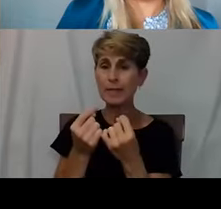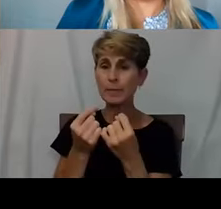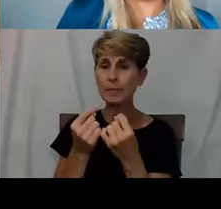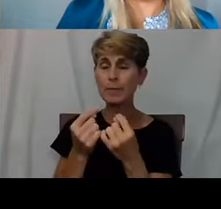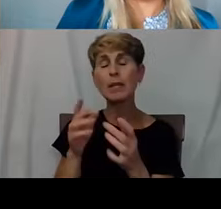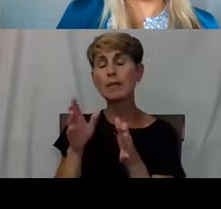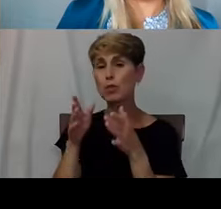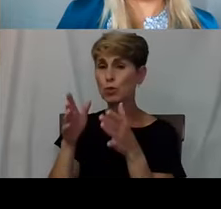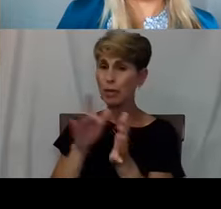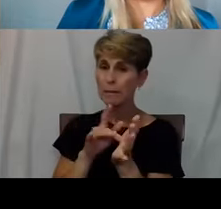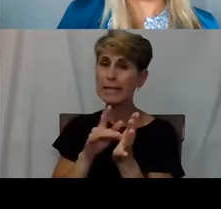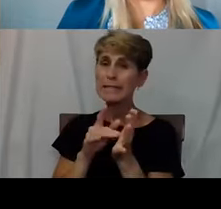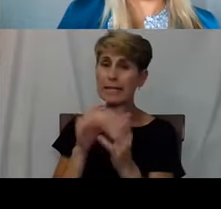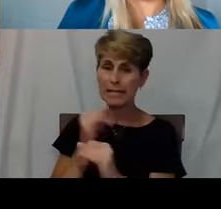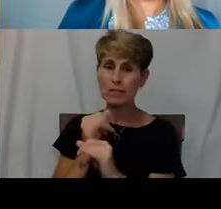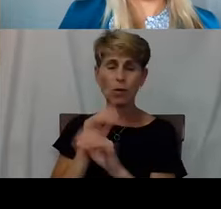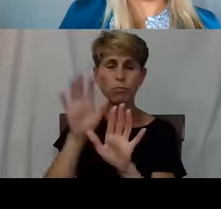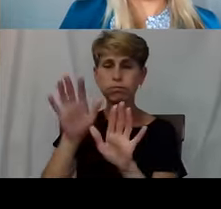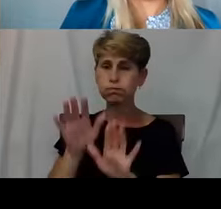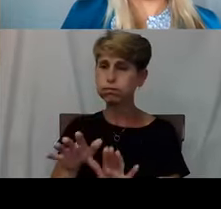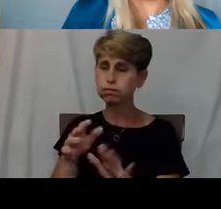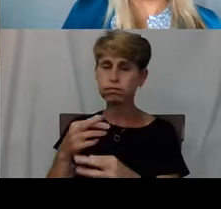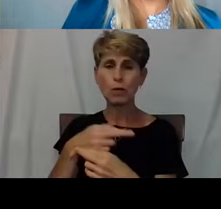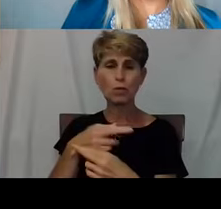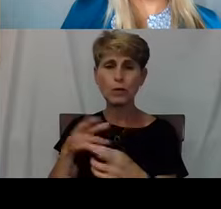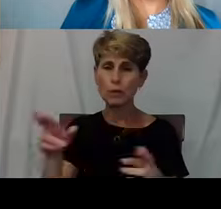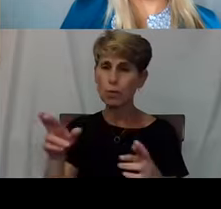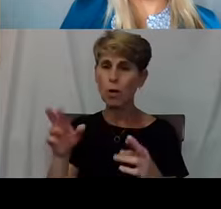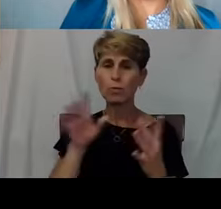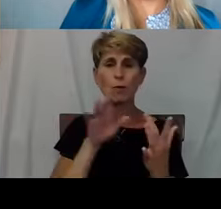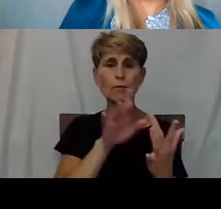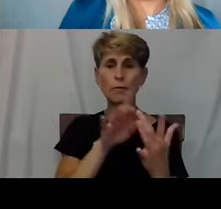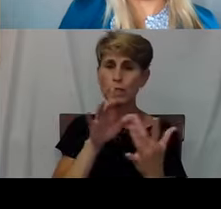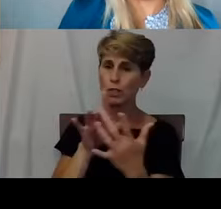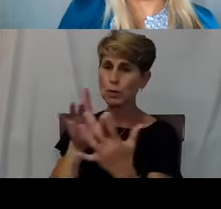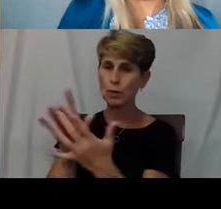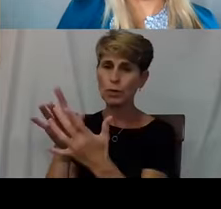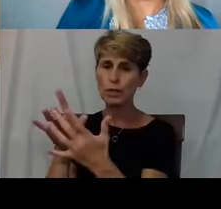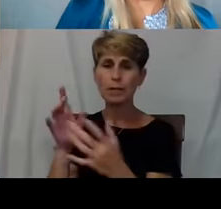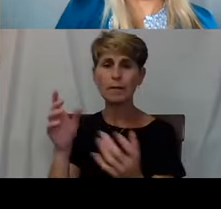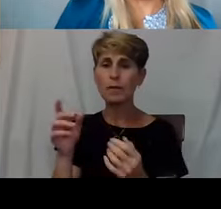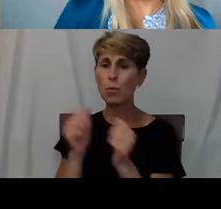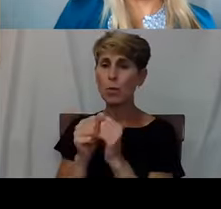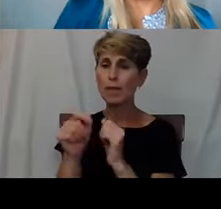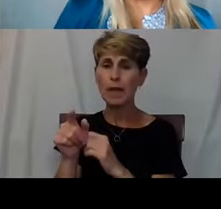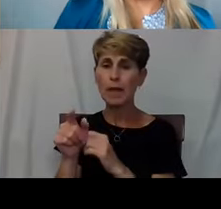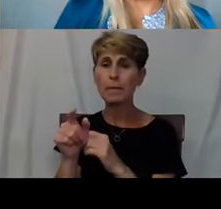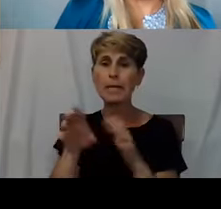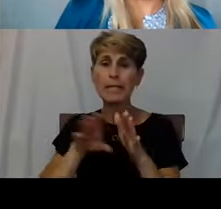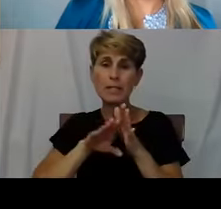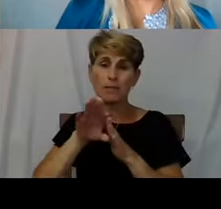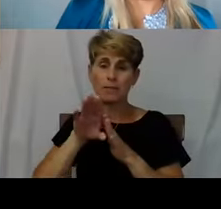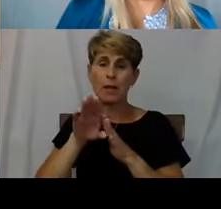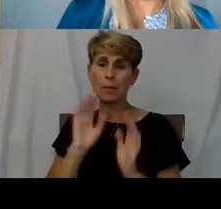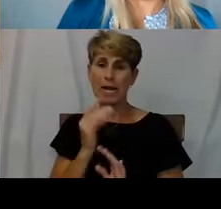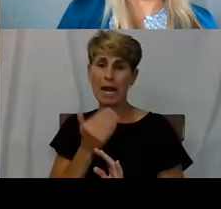is a really incredible resource. We reached out and connected with them in developing our street health teams.